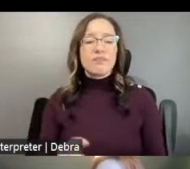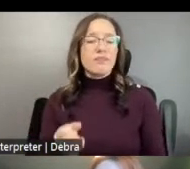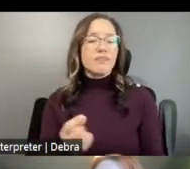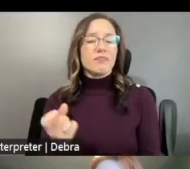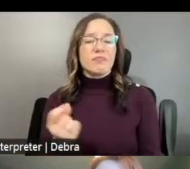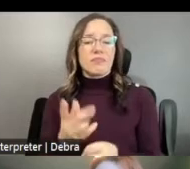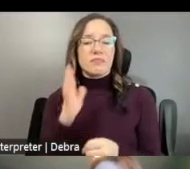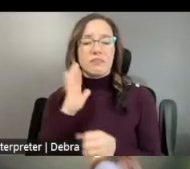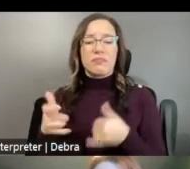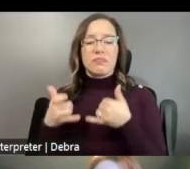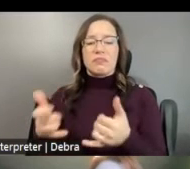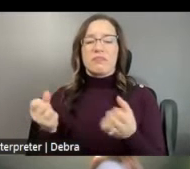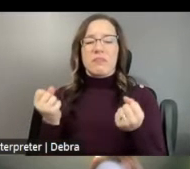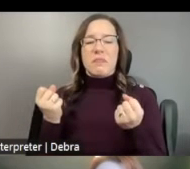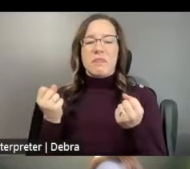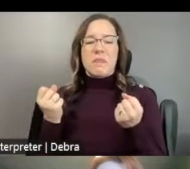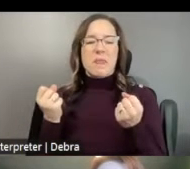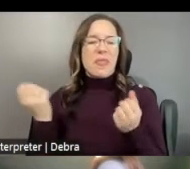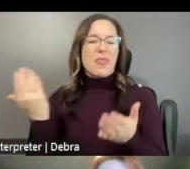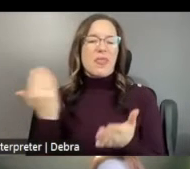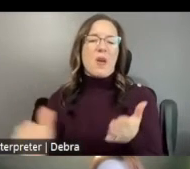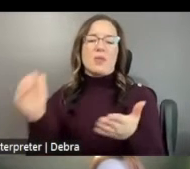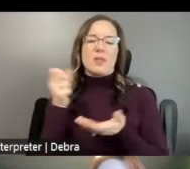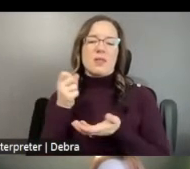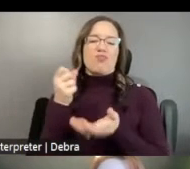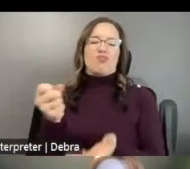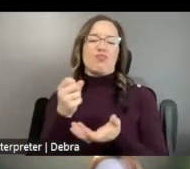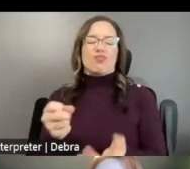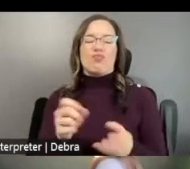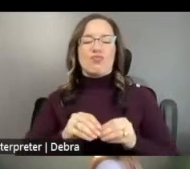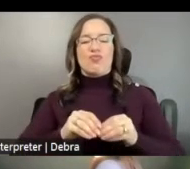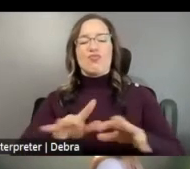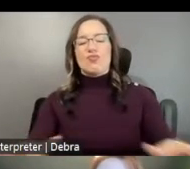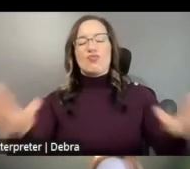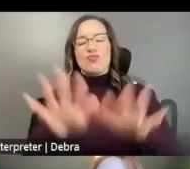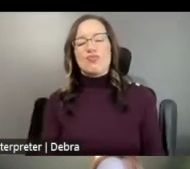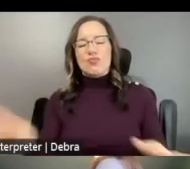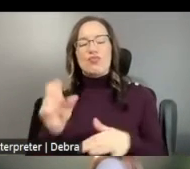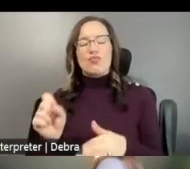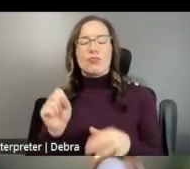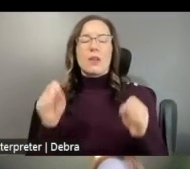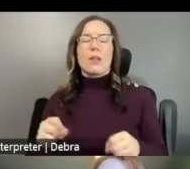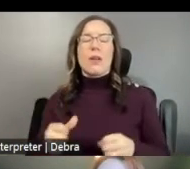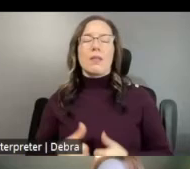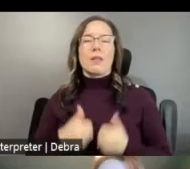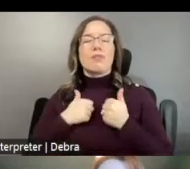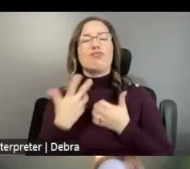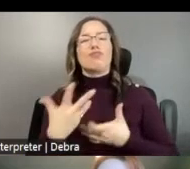THOUSANDS OF GRANTS NATIONWIDE SO THAT TOGETHER WE CAN HELP EVERYONE LIVE MORE ARTFUL LIVES. WE